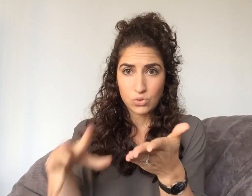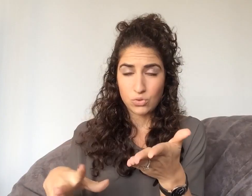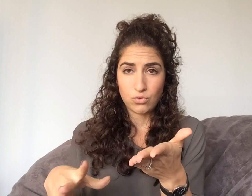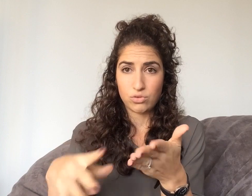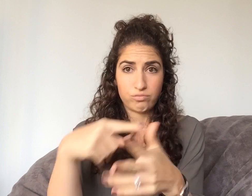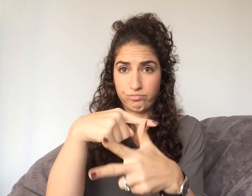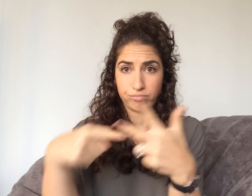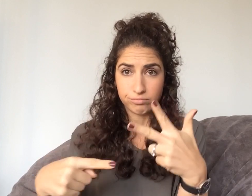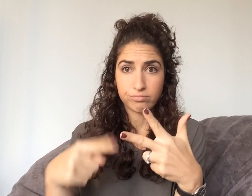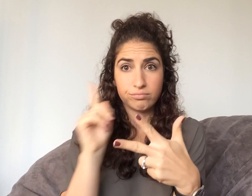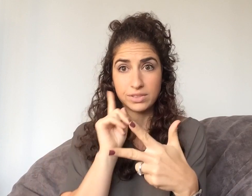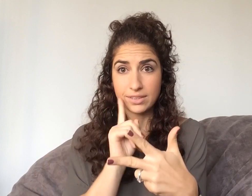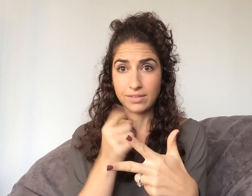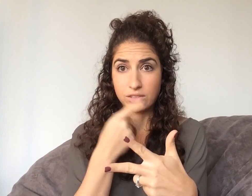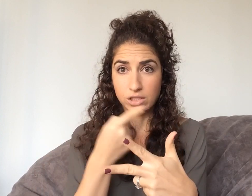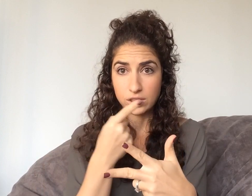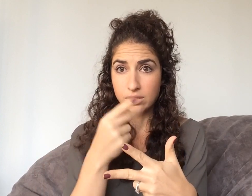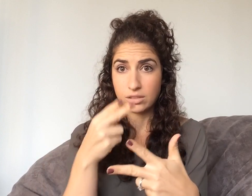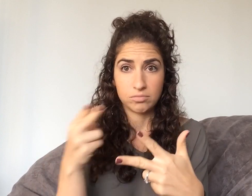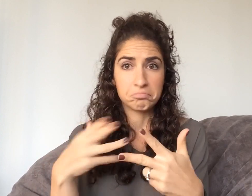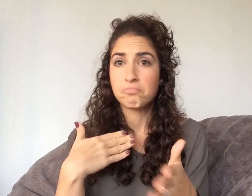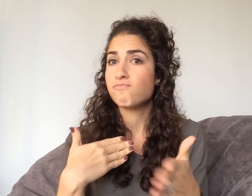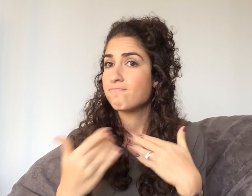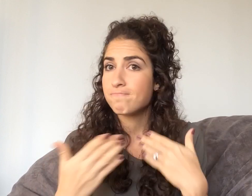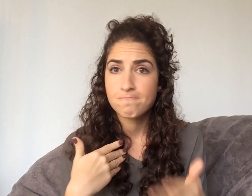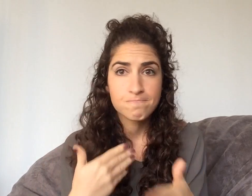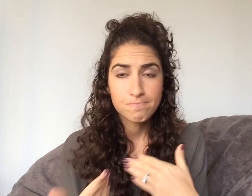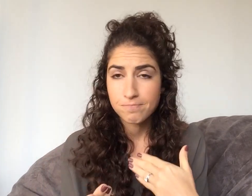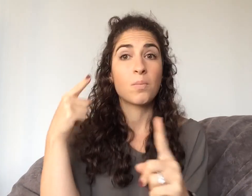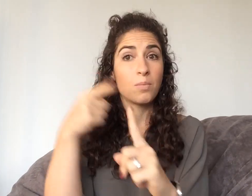The students can be deaf, hearing, hard of hearing, it doesn't matter.